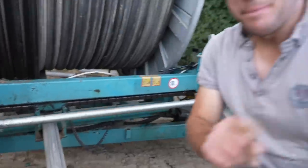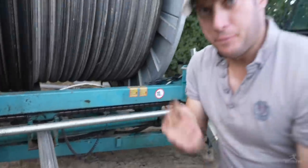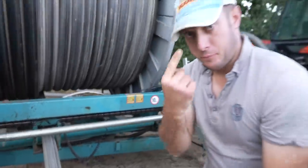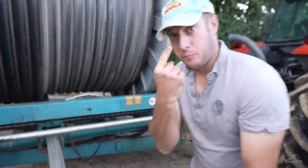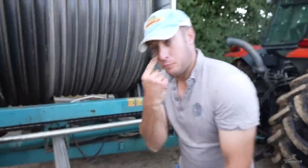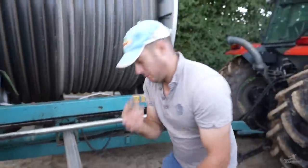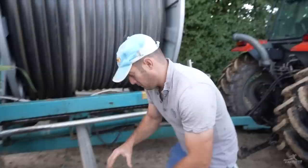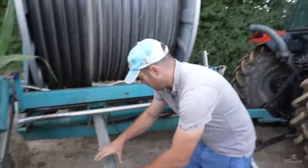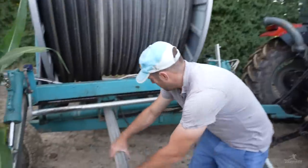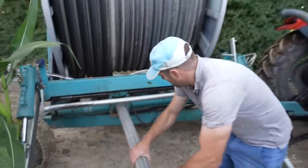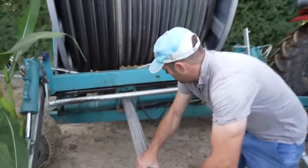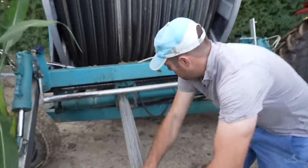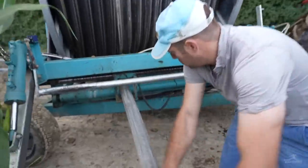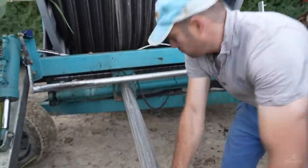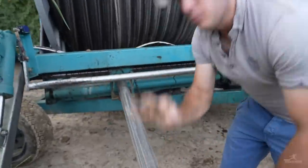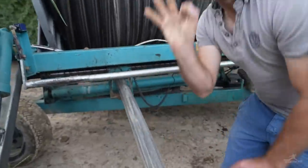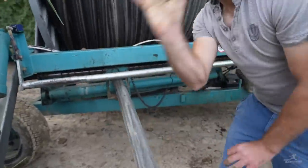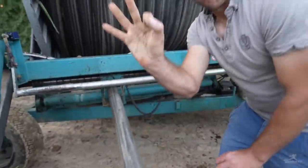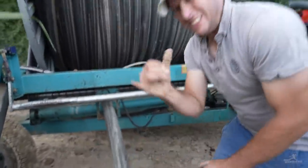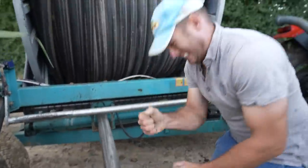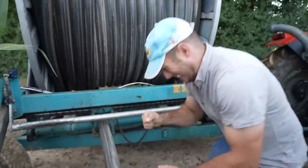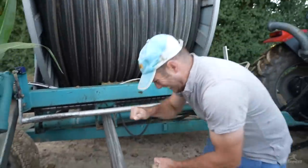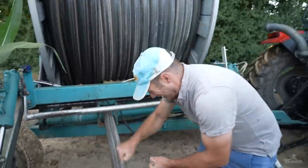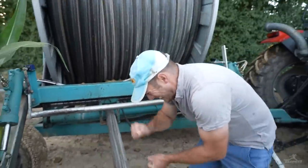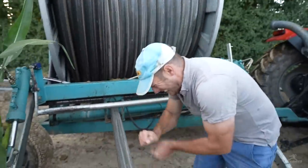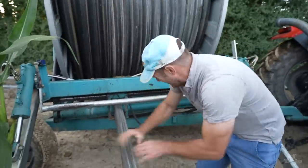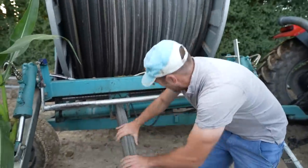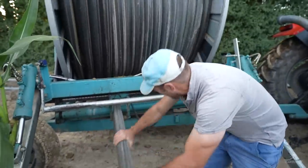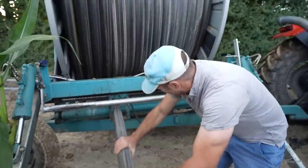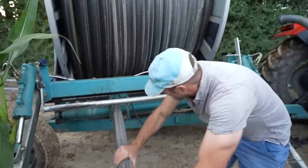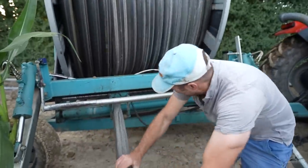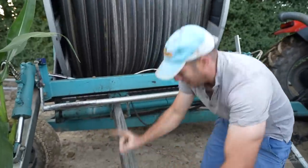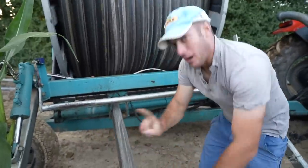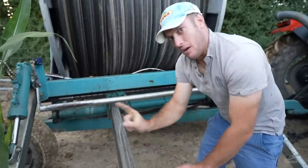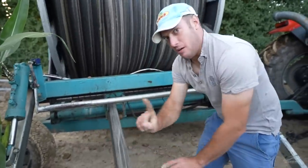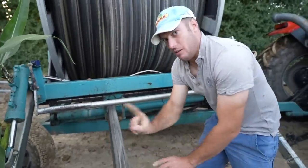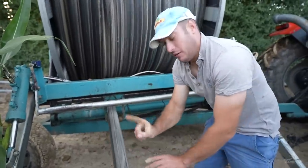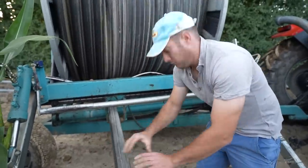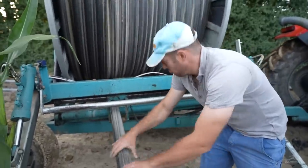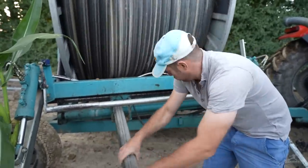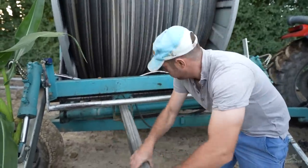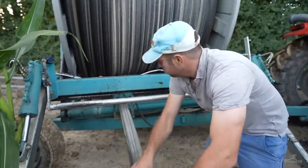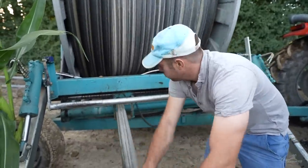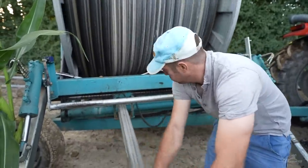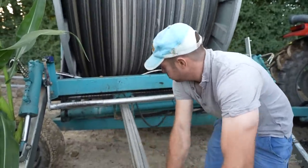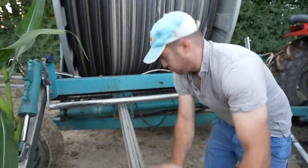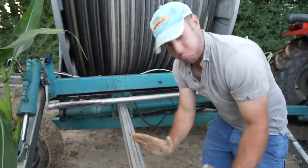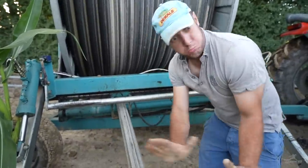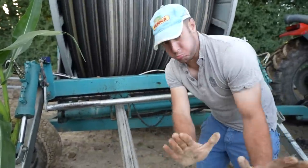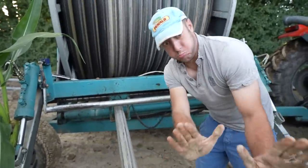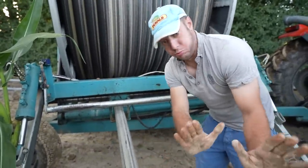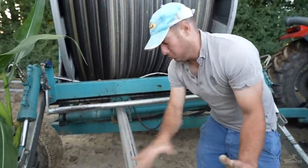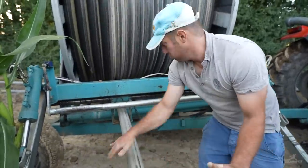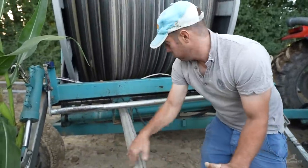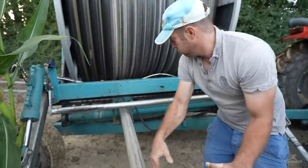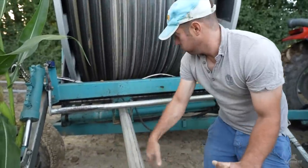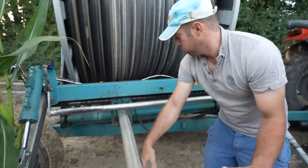Look here. We don’t have to pull it out, we just need to make sure it keeps coming out.